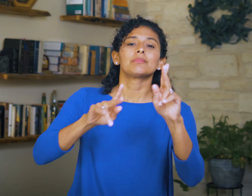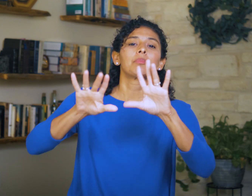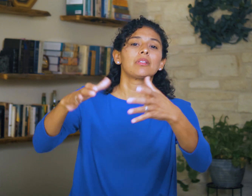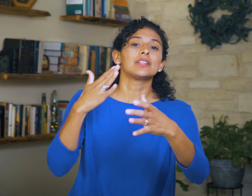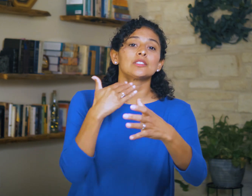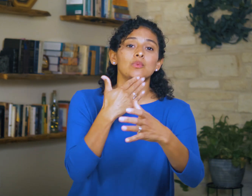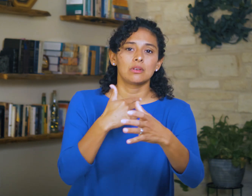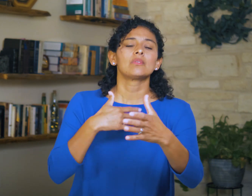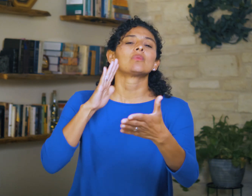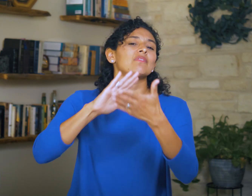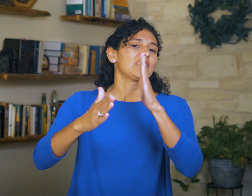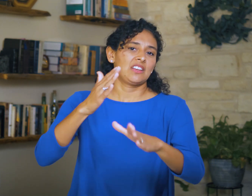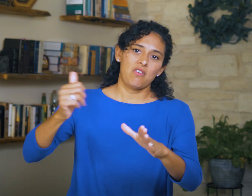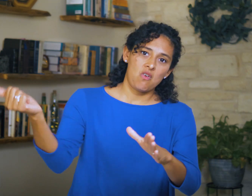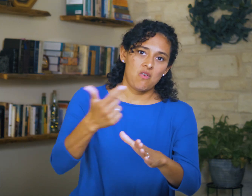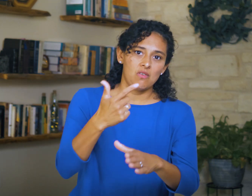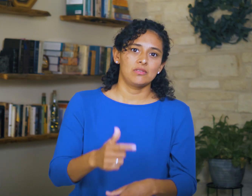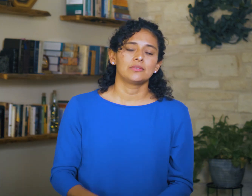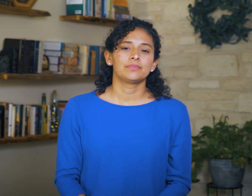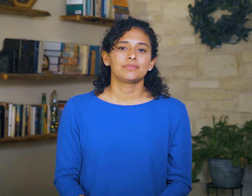on the house of Israel, to forgive them at all” (v. 6).